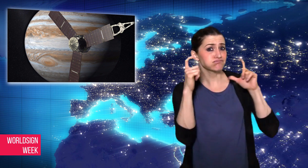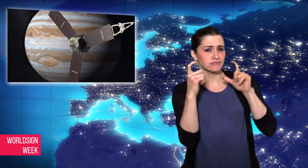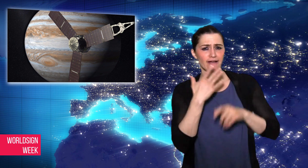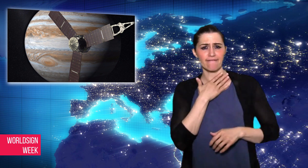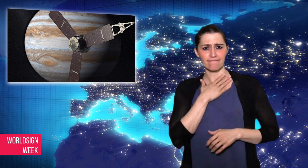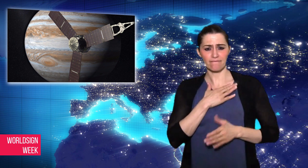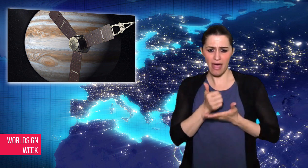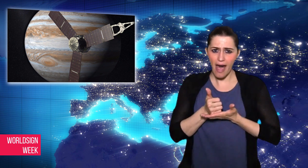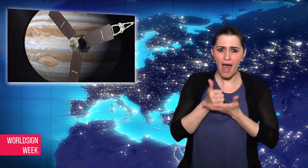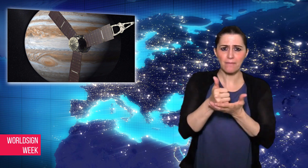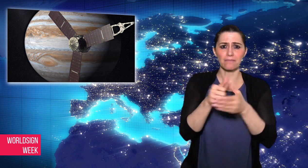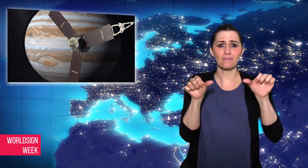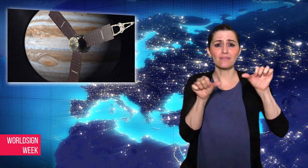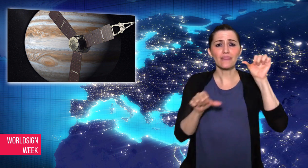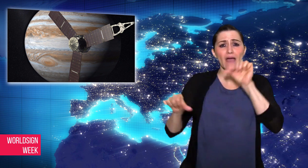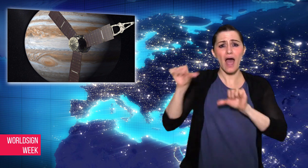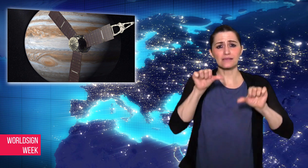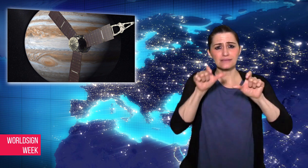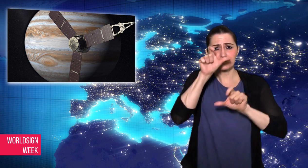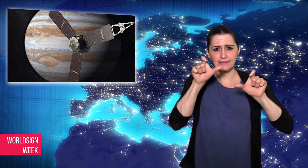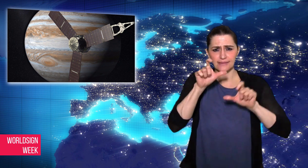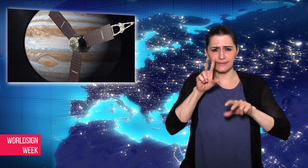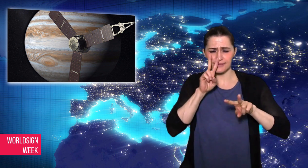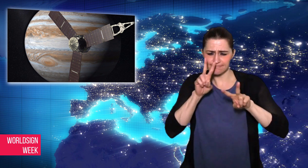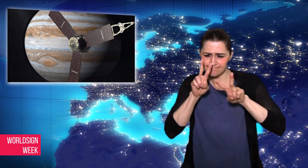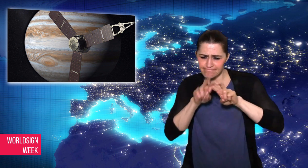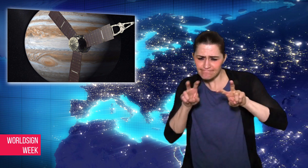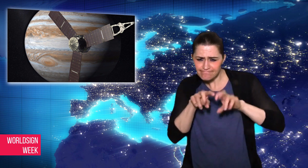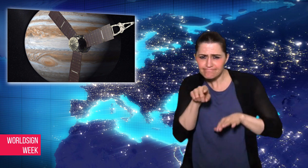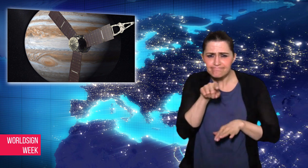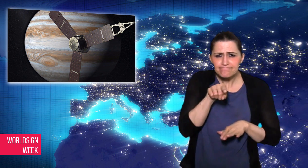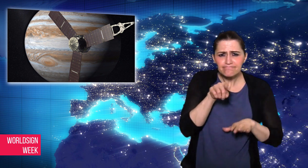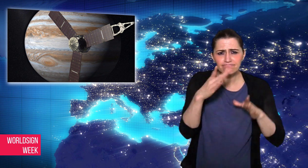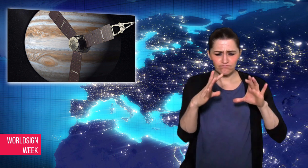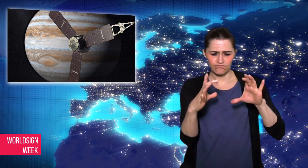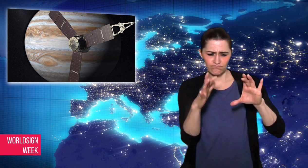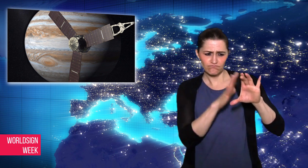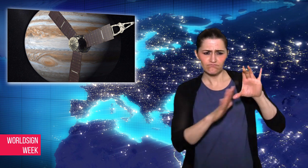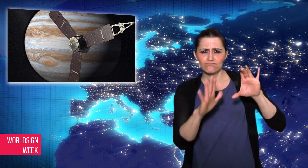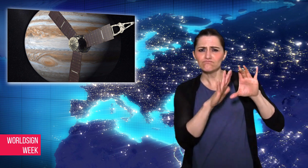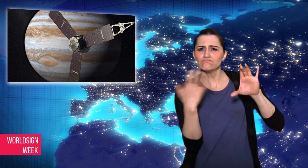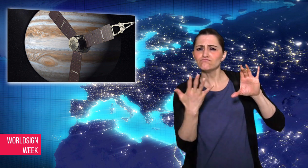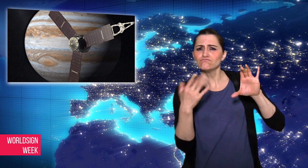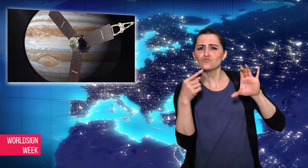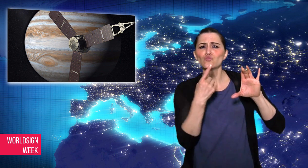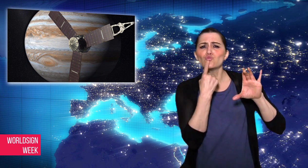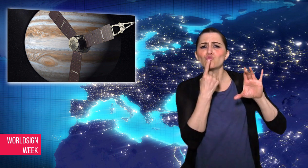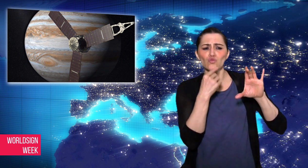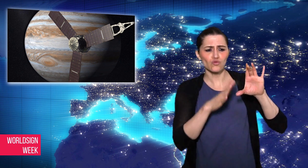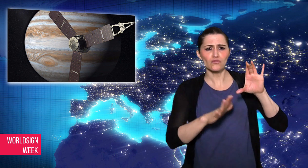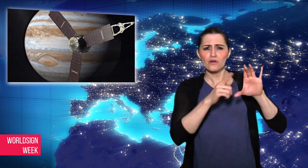personal view of this gigantic storm